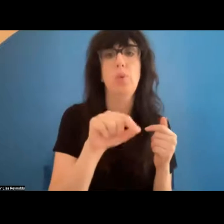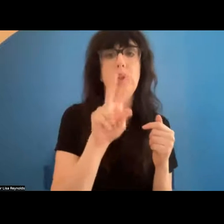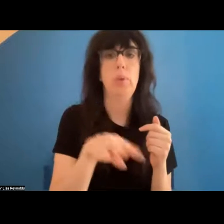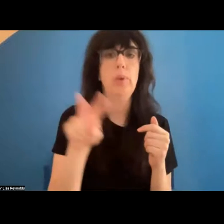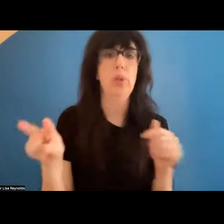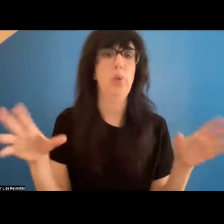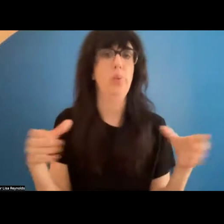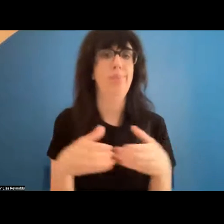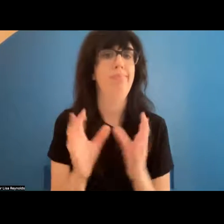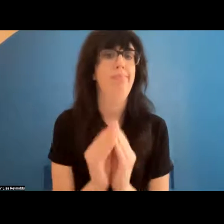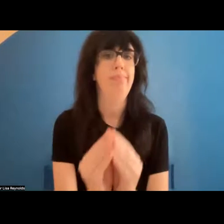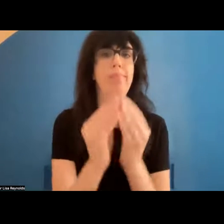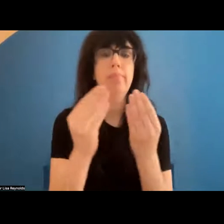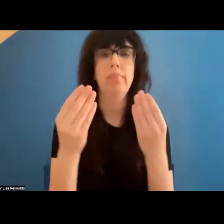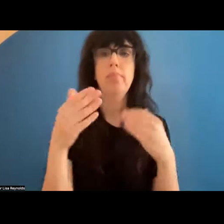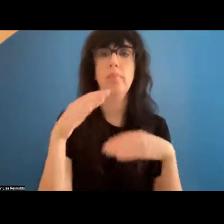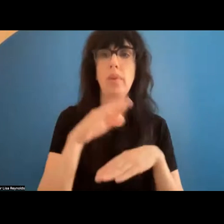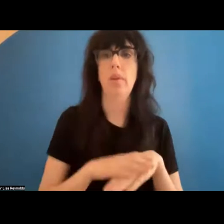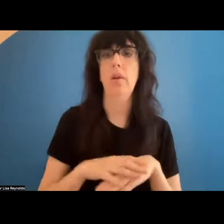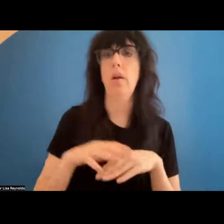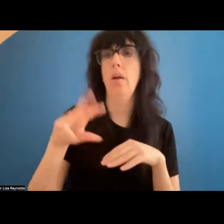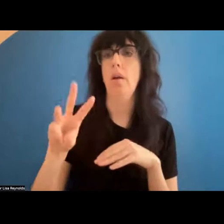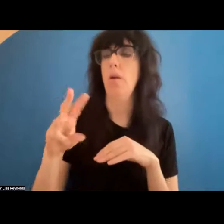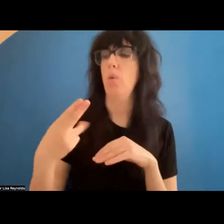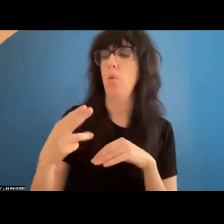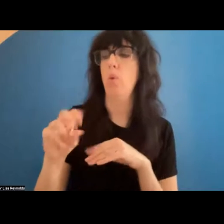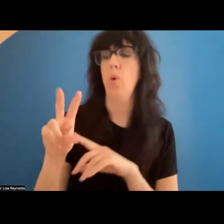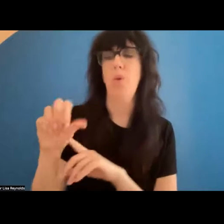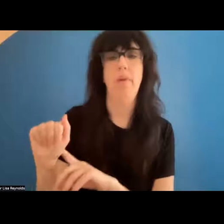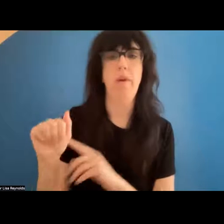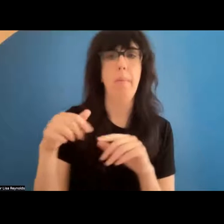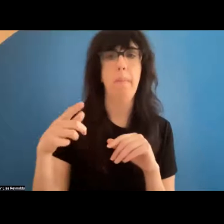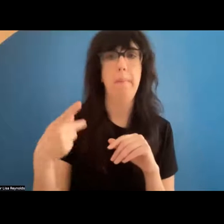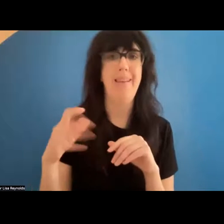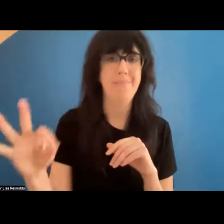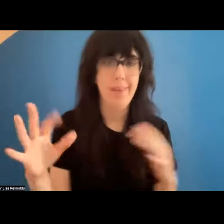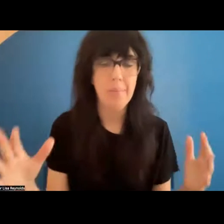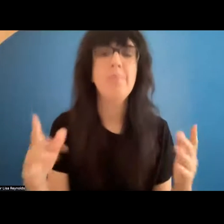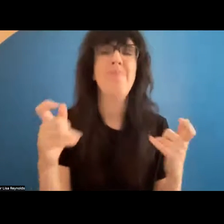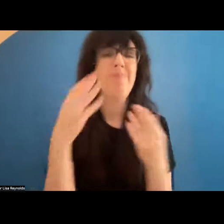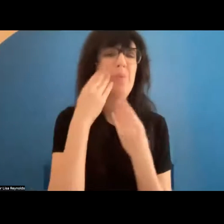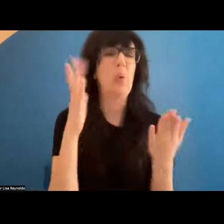on the Whova platform. As we are at the mercy of technology, we want to remind you that there may be delay